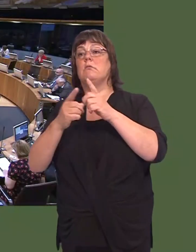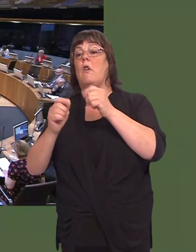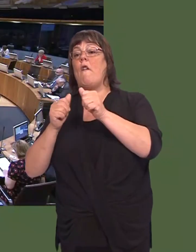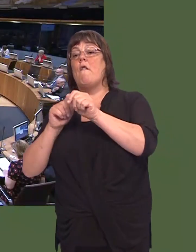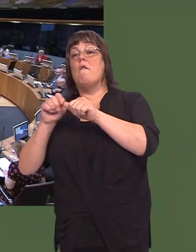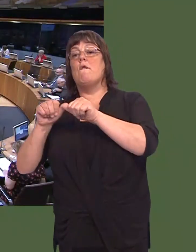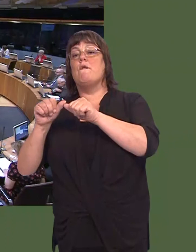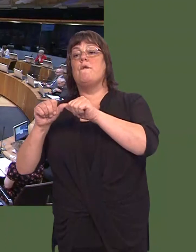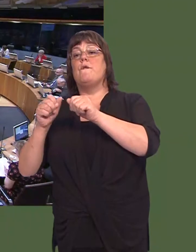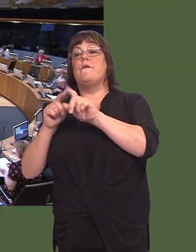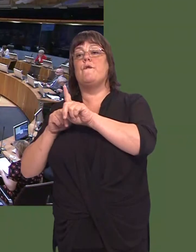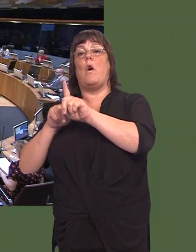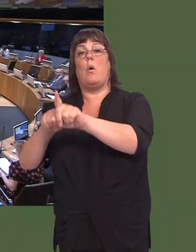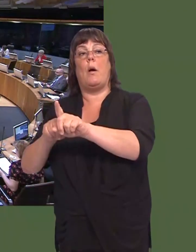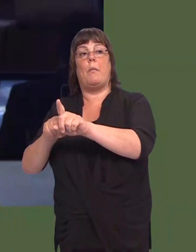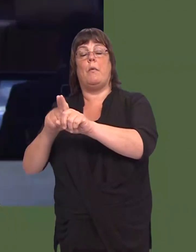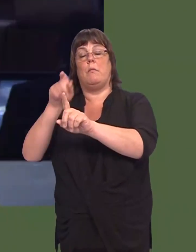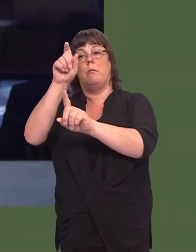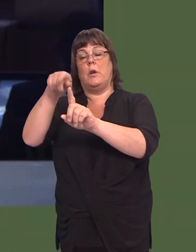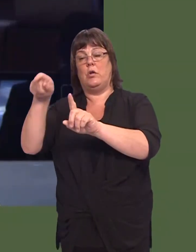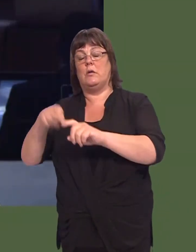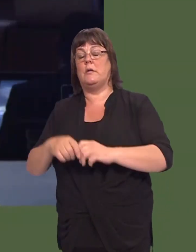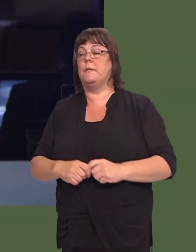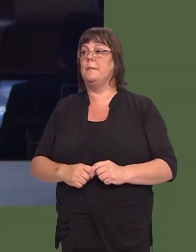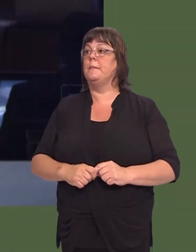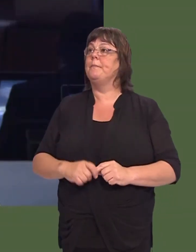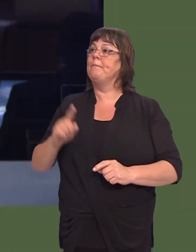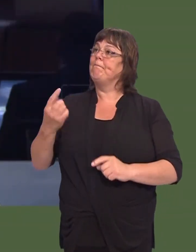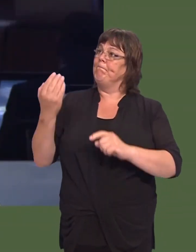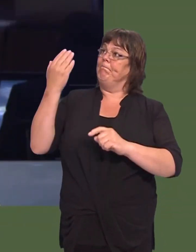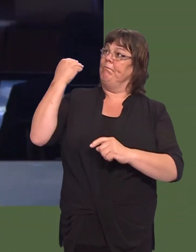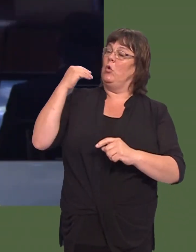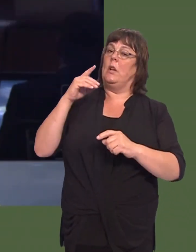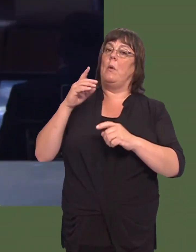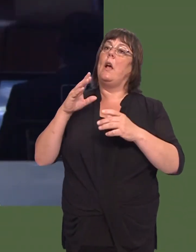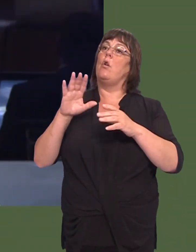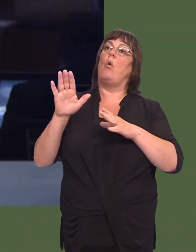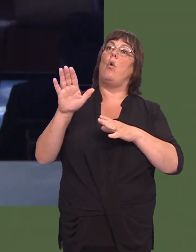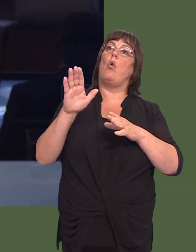Nawr, yn y grwp trawsbleidiol ar olwg diweddaraf, buom yn trafod data a oedd yn dangos bod gan